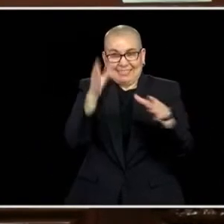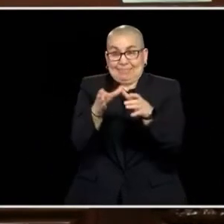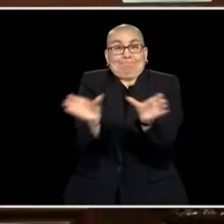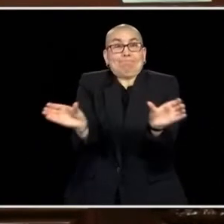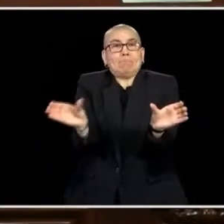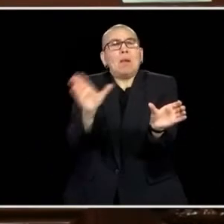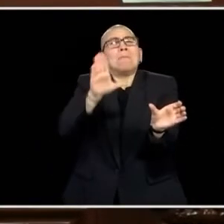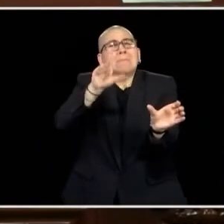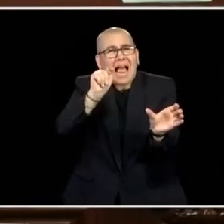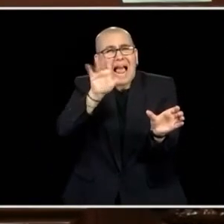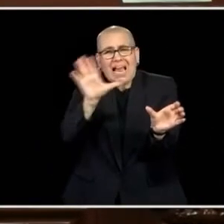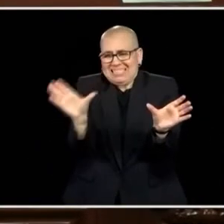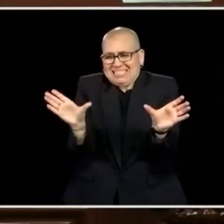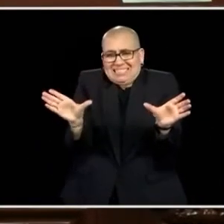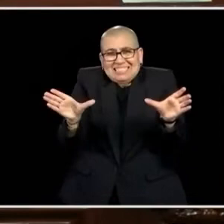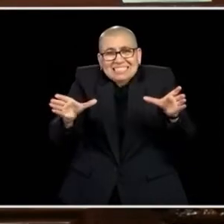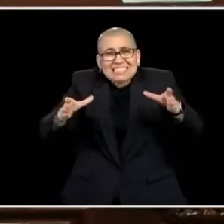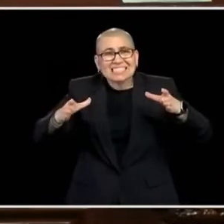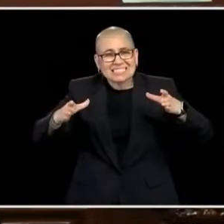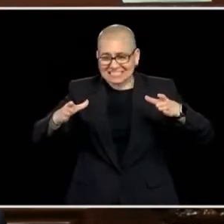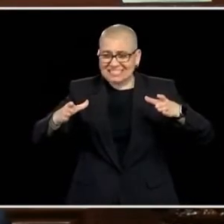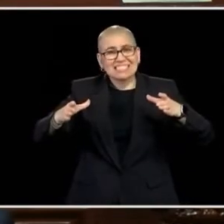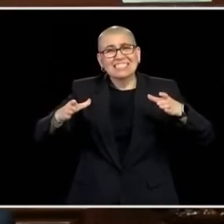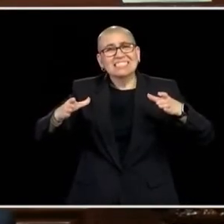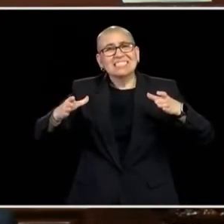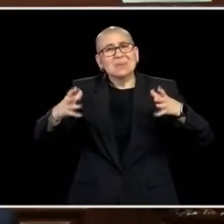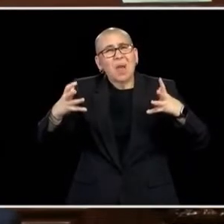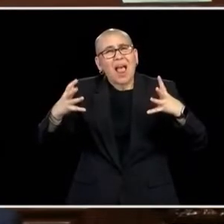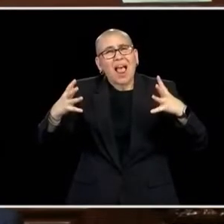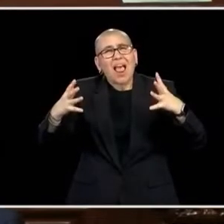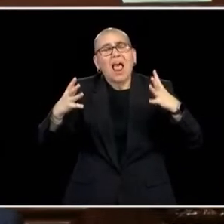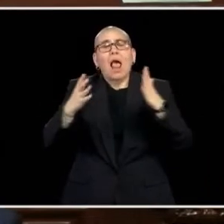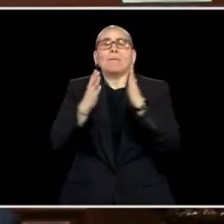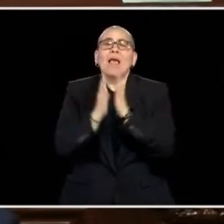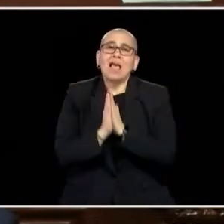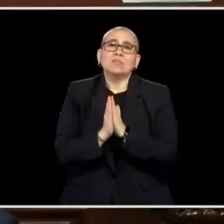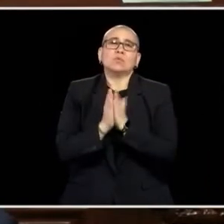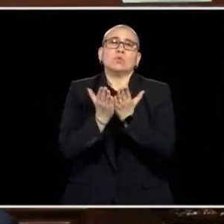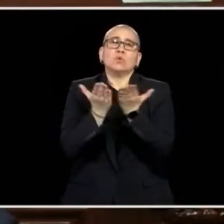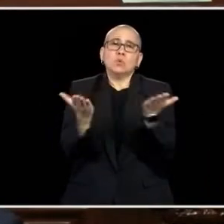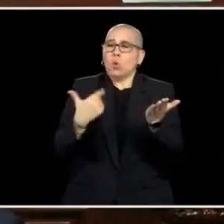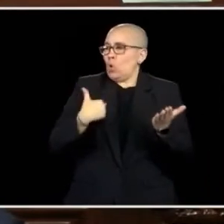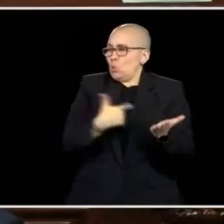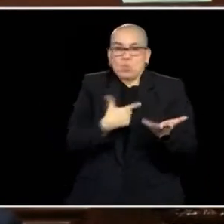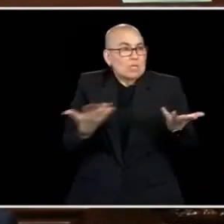US IN THE ROOM AS EXECUTIVE BRANCH. I UNDERSTAND THAT TODAY PROGRESS IS BEING MADE ON THIS VERY ISSUE AND IF THAT IS THE